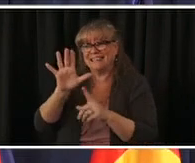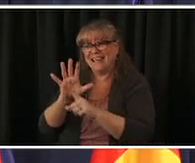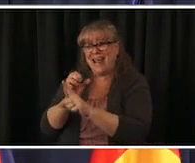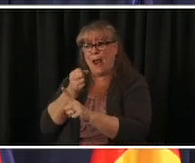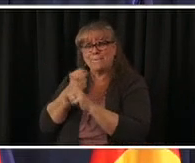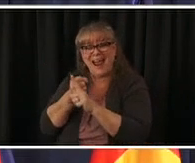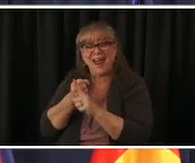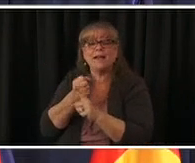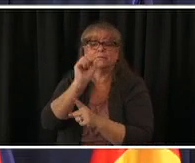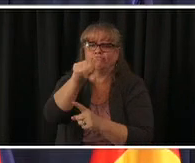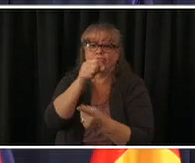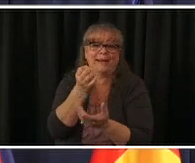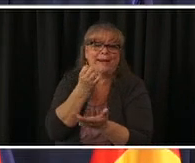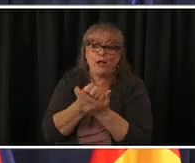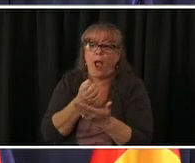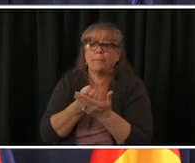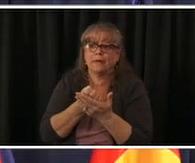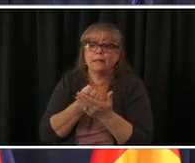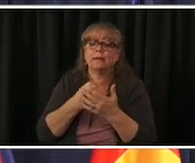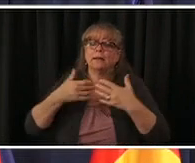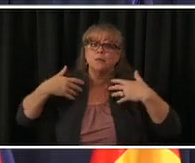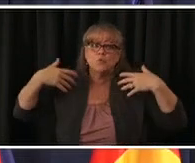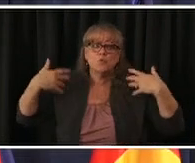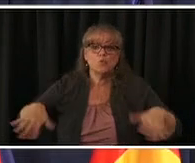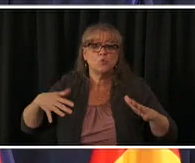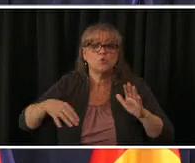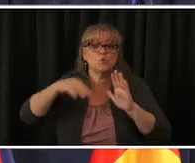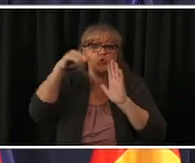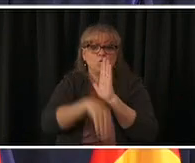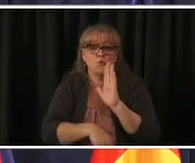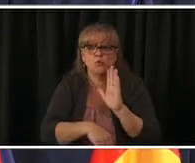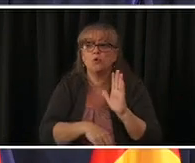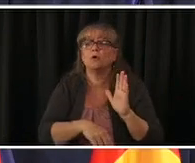particularly in colorado obviously where the tourism industry is important it's essentially